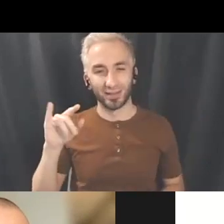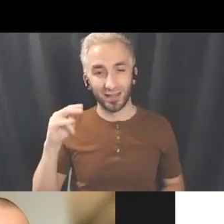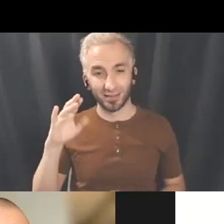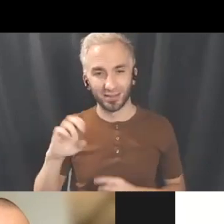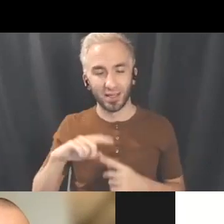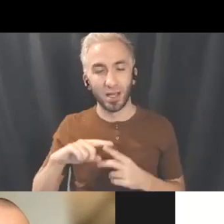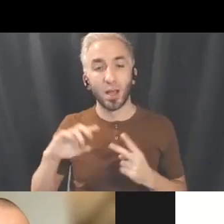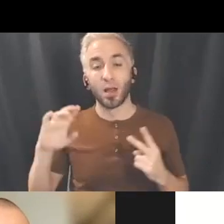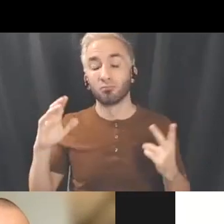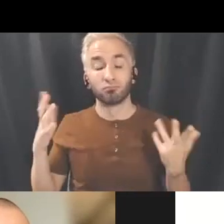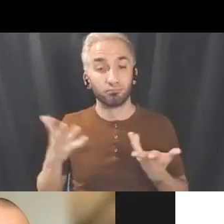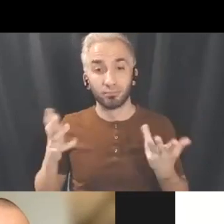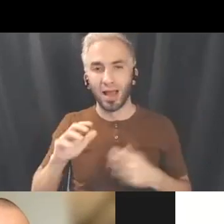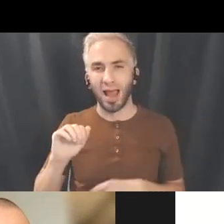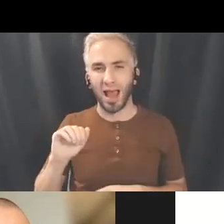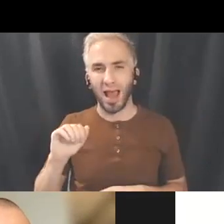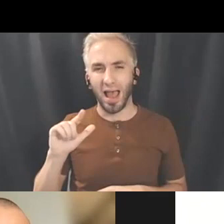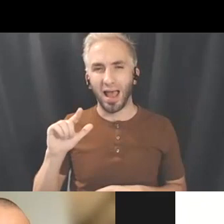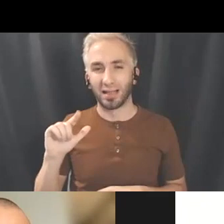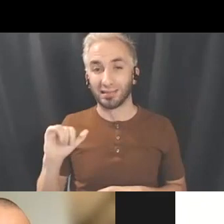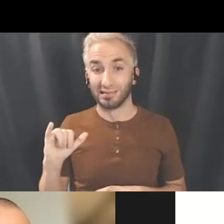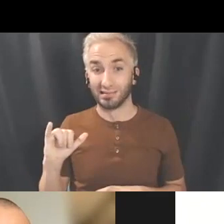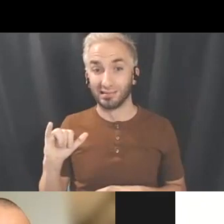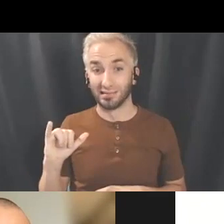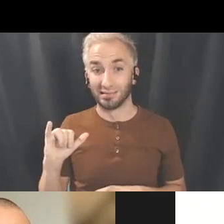the piece I think online and film it in later this year next year coming up.